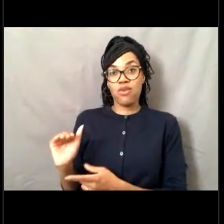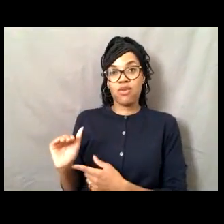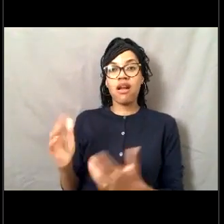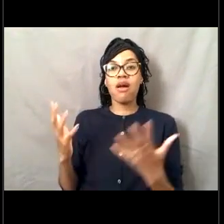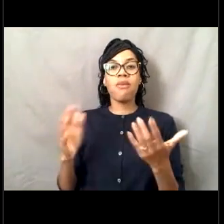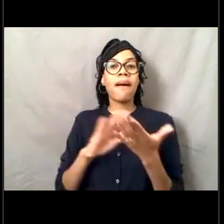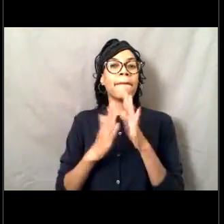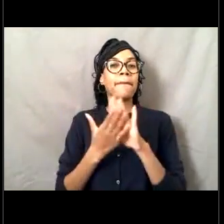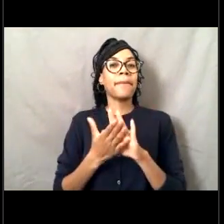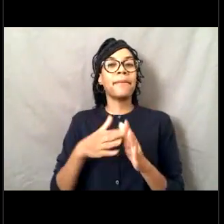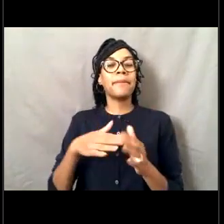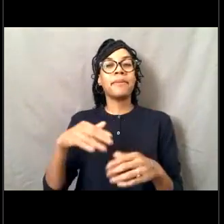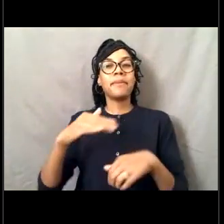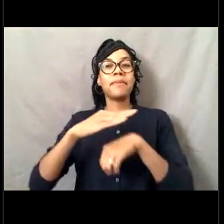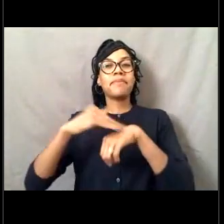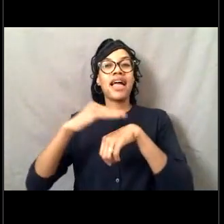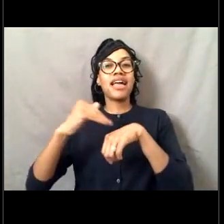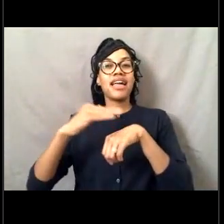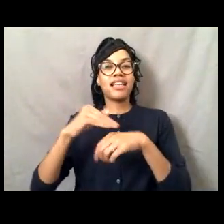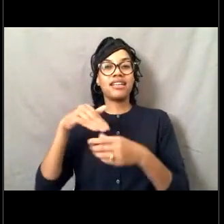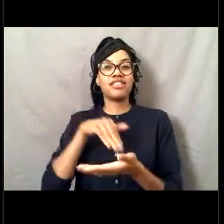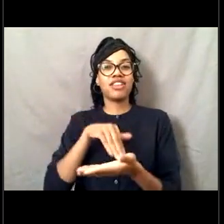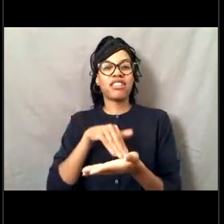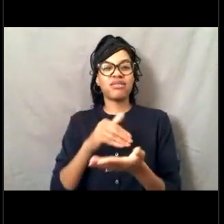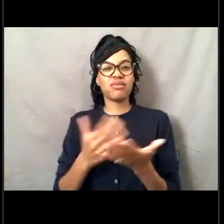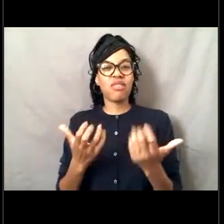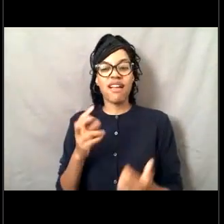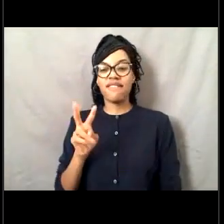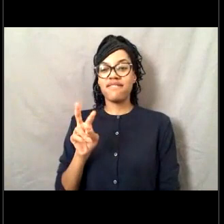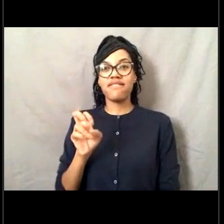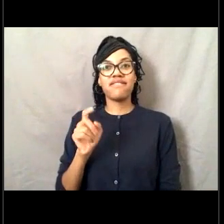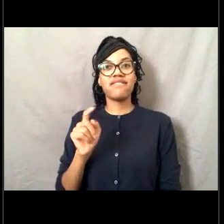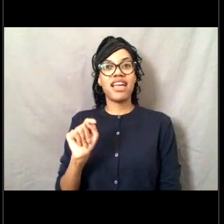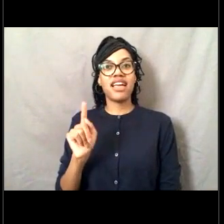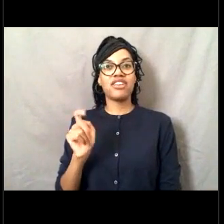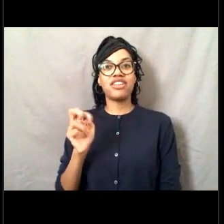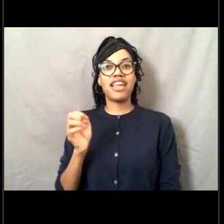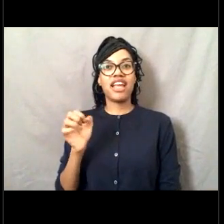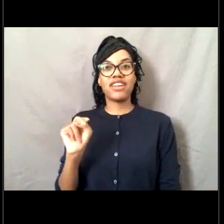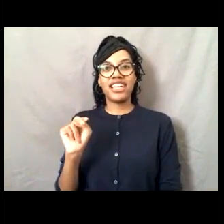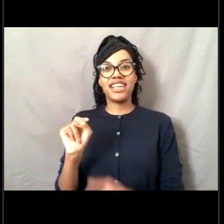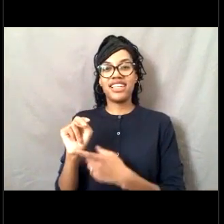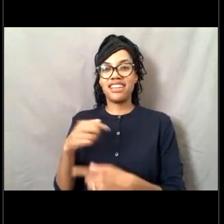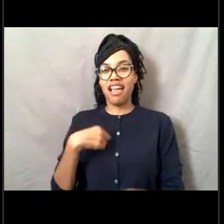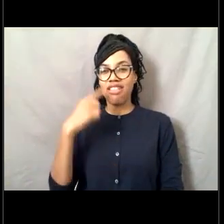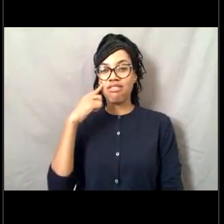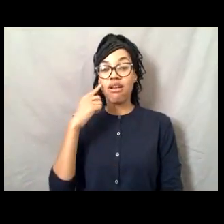I was sure I was going to be a veterinarian because I love animals. To this day I love animals.